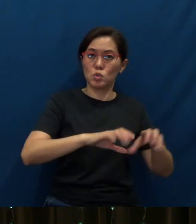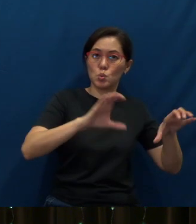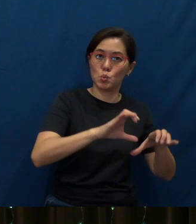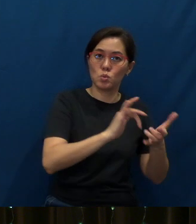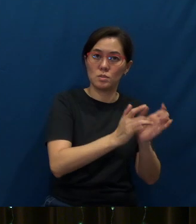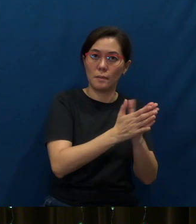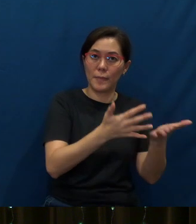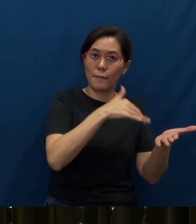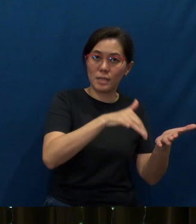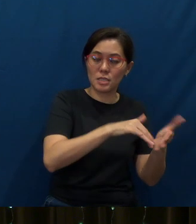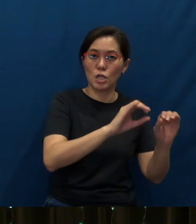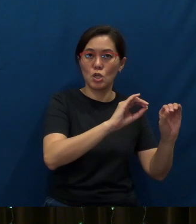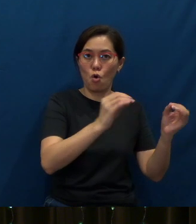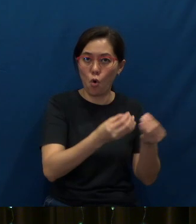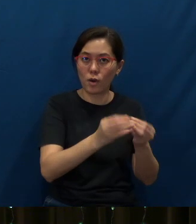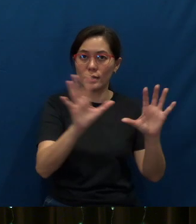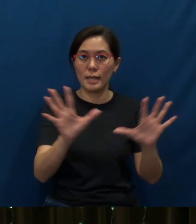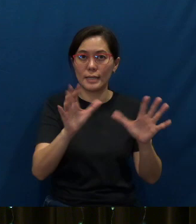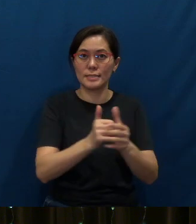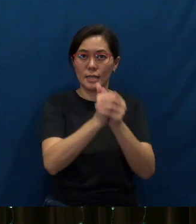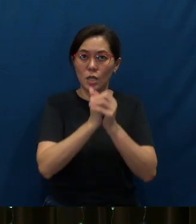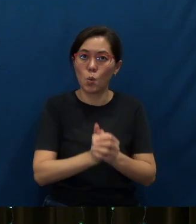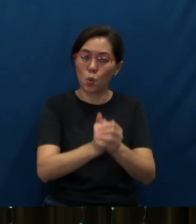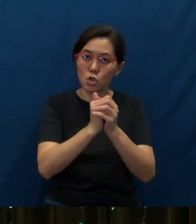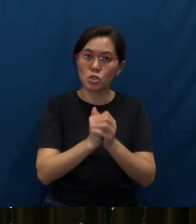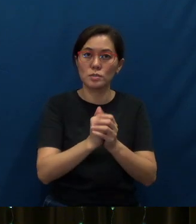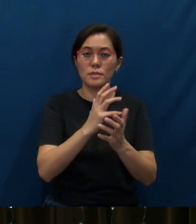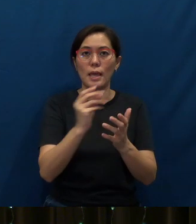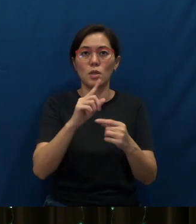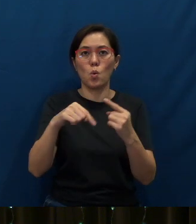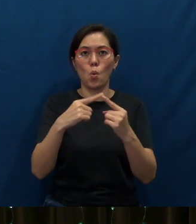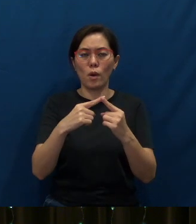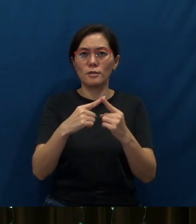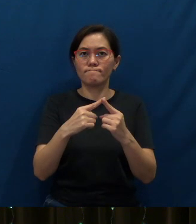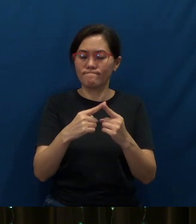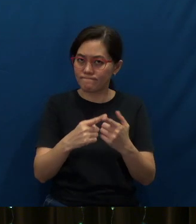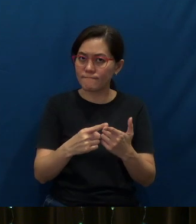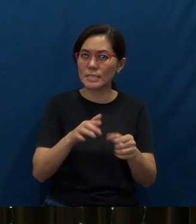They would organize Sunday worship, and when the critical number of believers